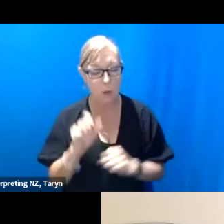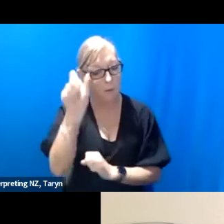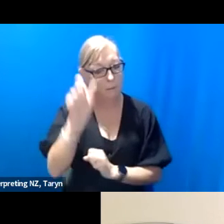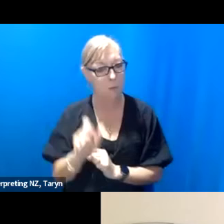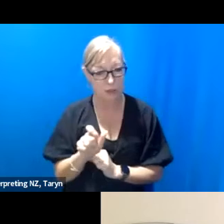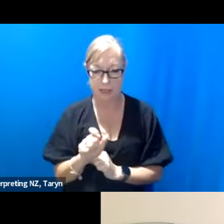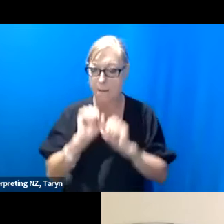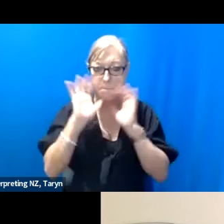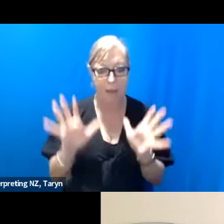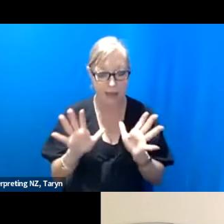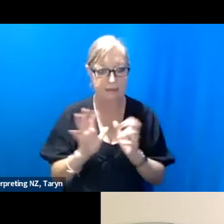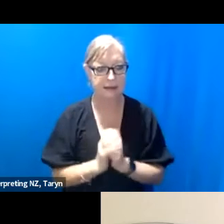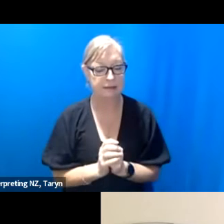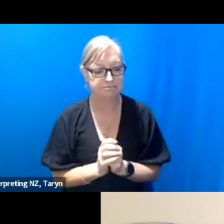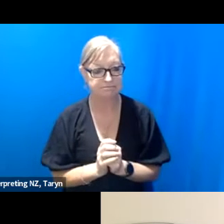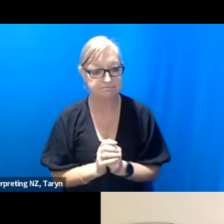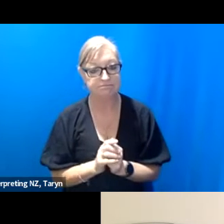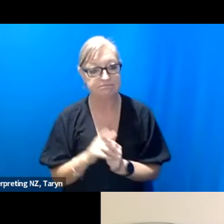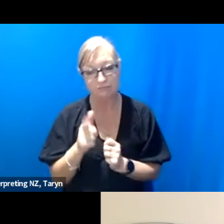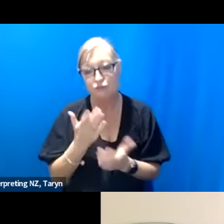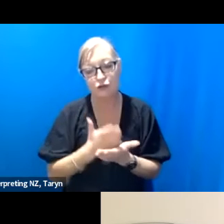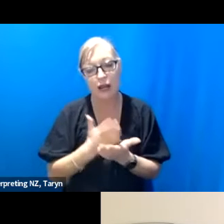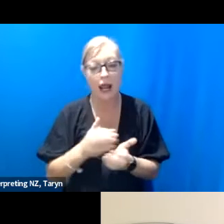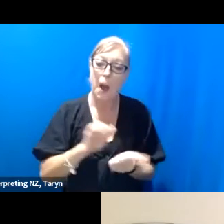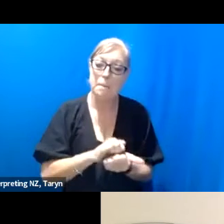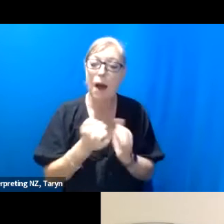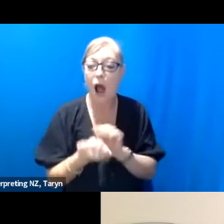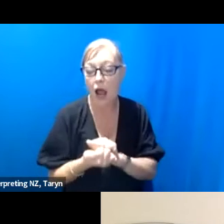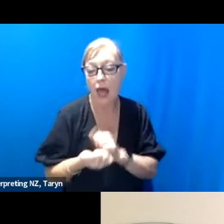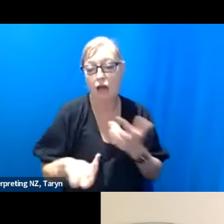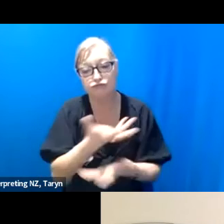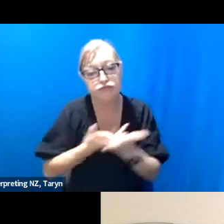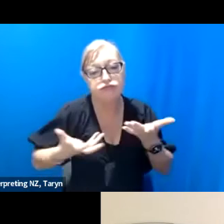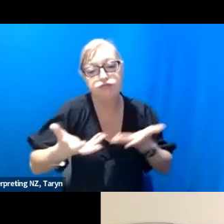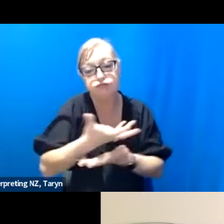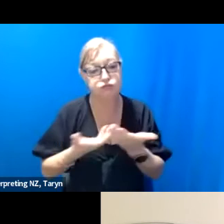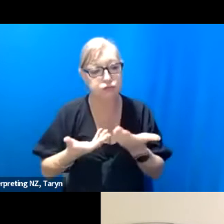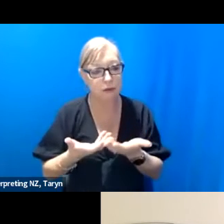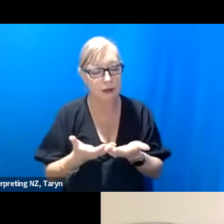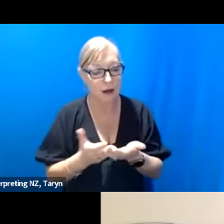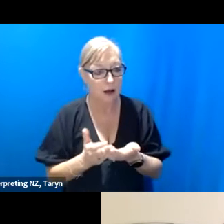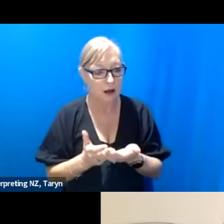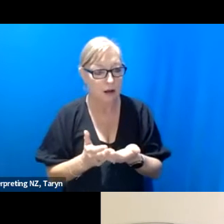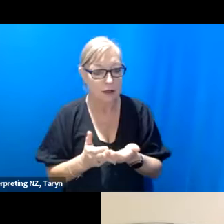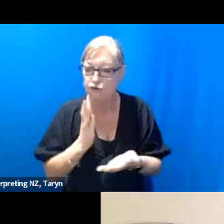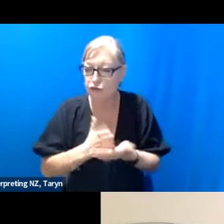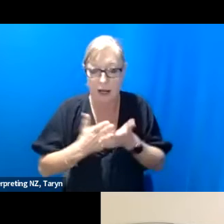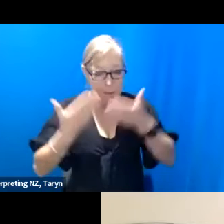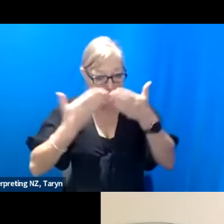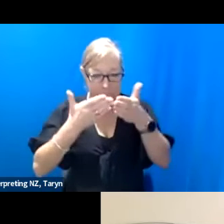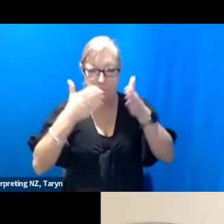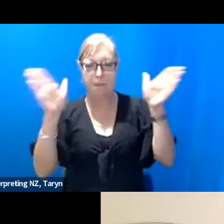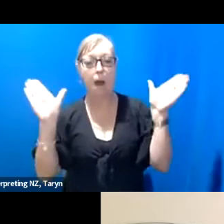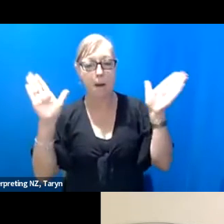a sort of a partner in dialogue about- and really opened up my thinking a lot